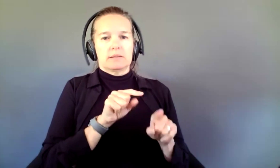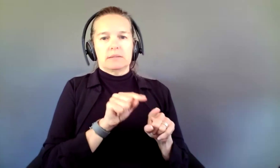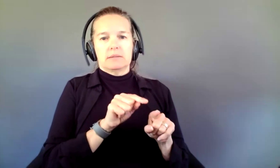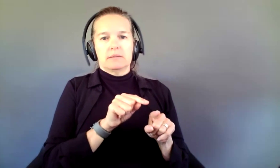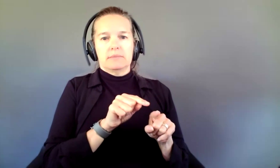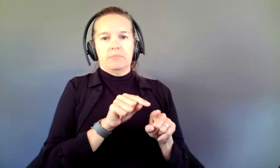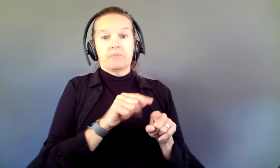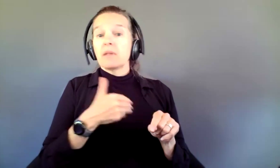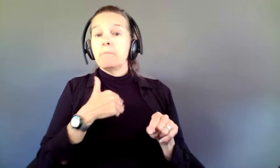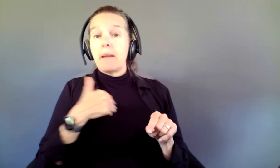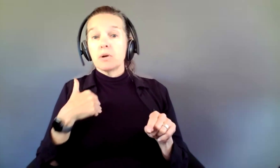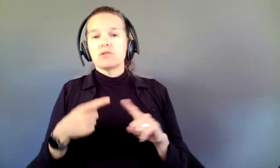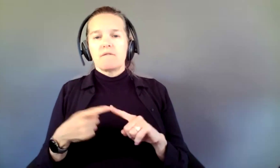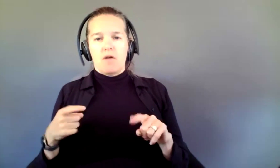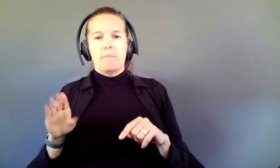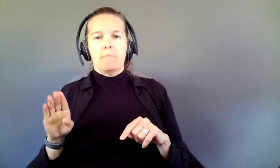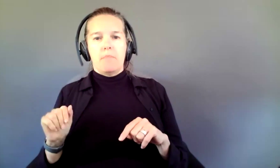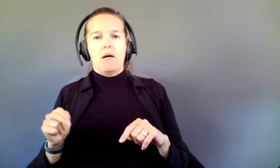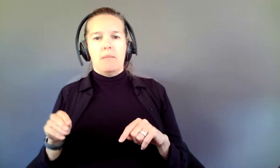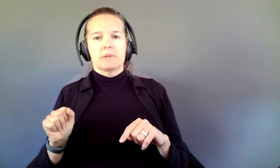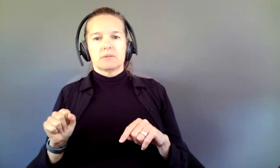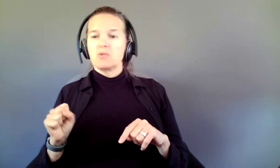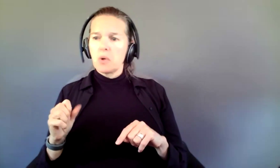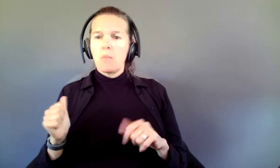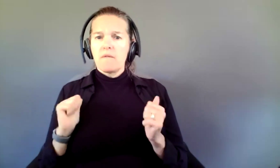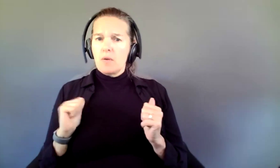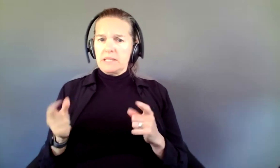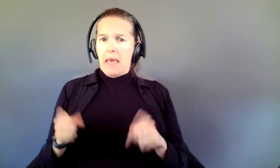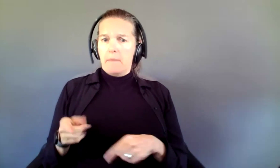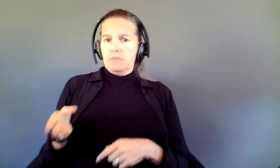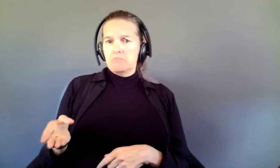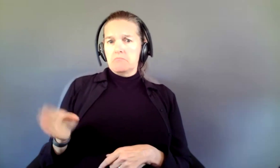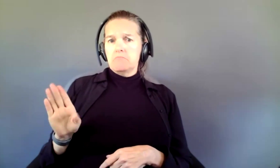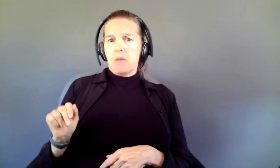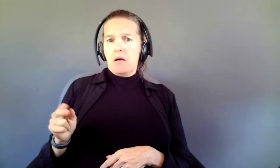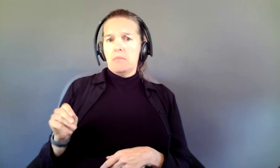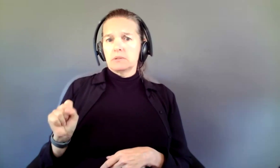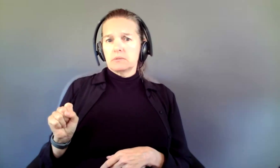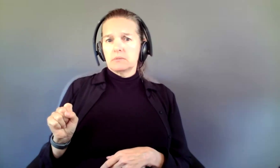members are from the Bahamas and performances are happening in the Bahamas. That is what we mean by